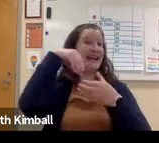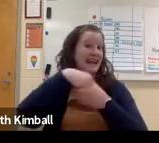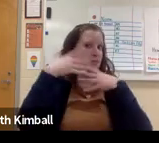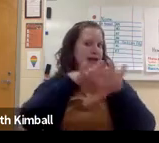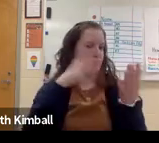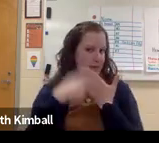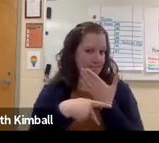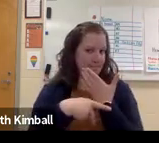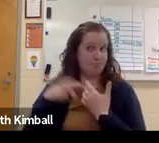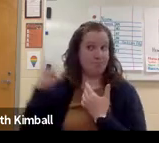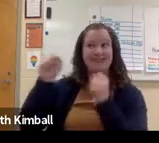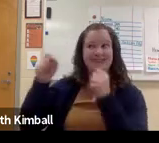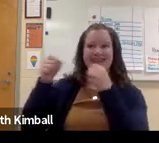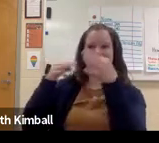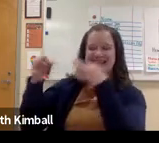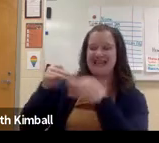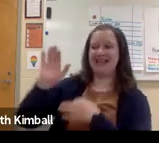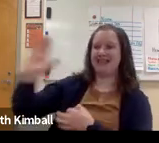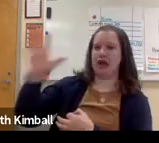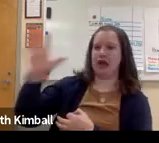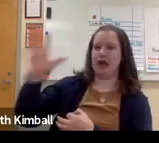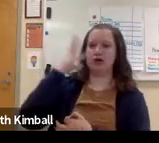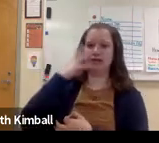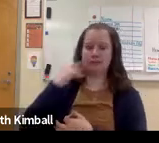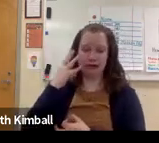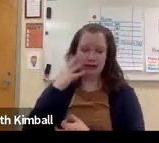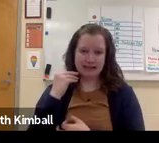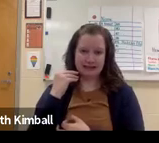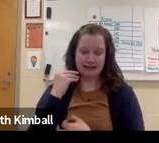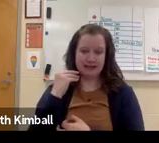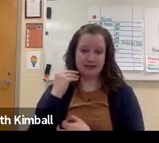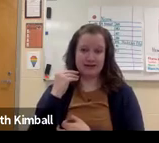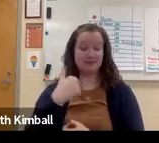Deaf adults are kids that grew up in these programs,